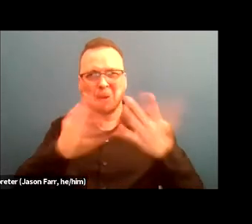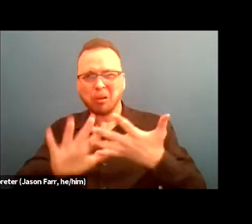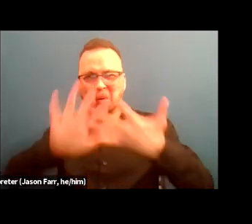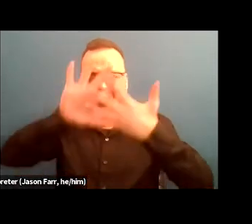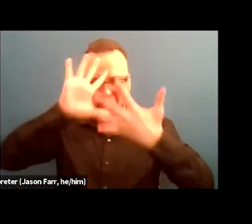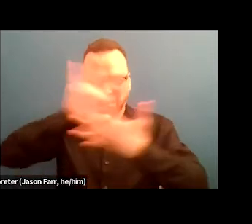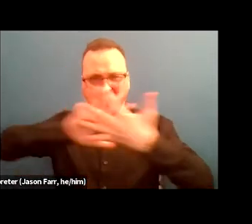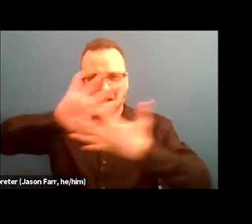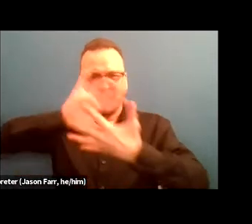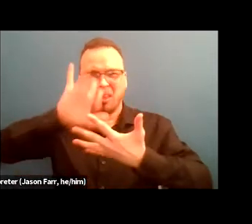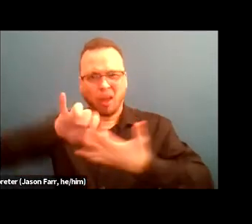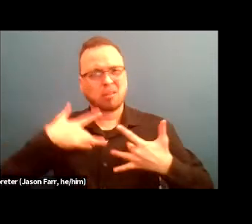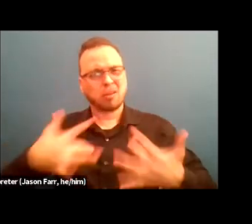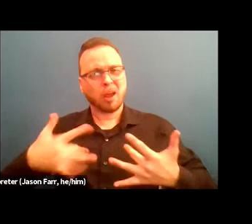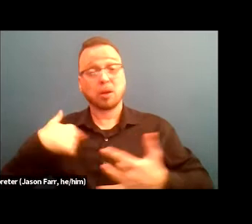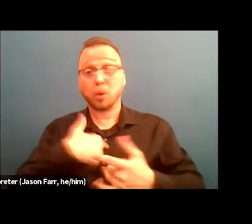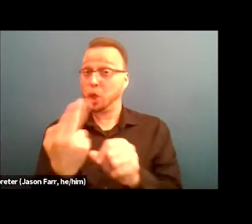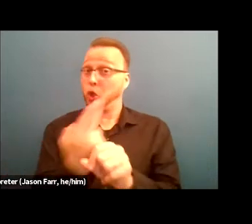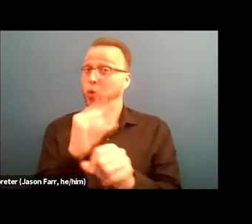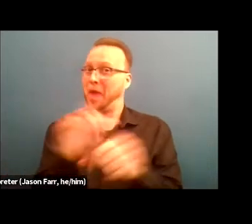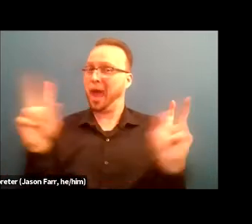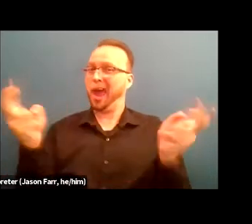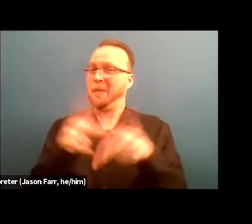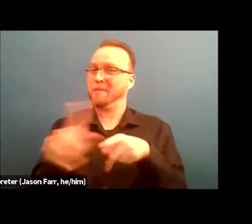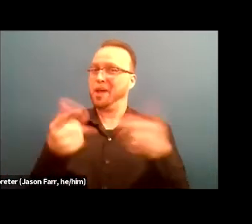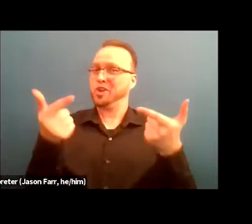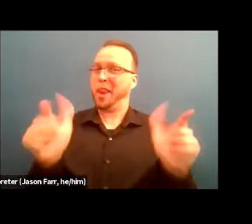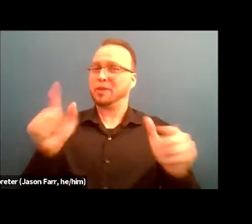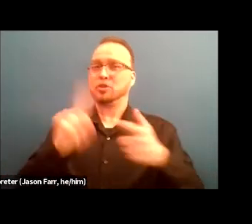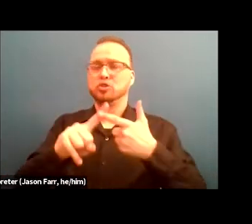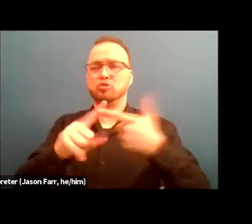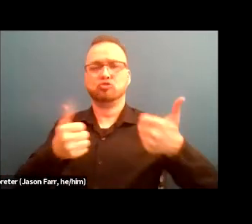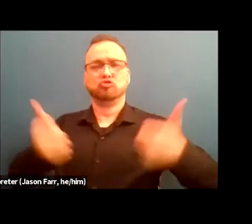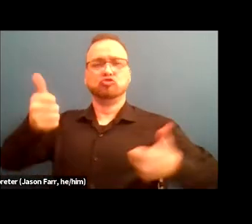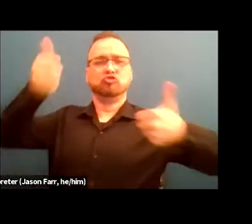this professional language or professional language in hierarchical institutional settings